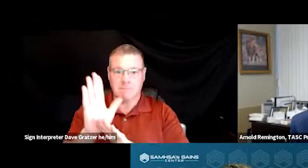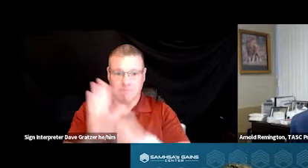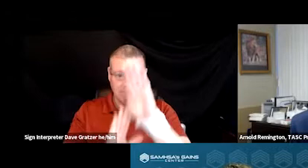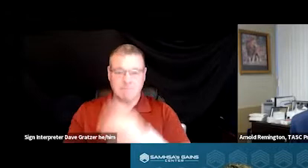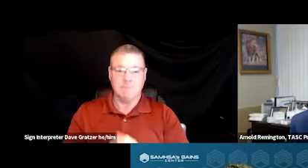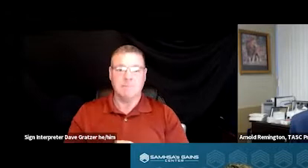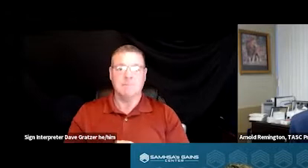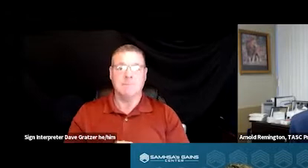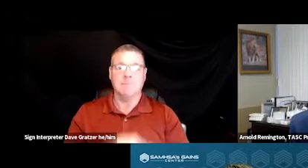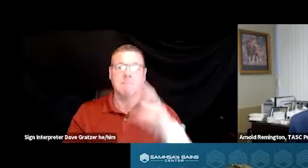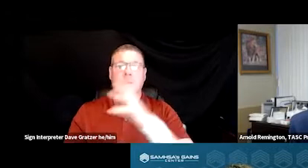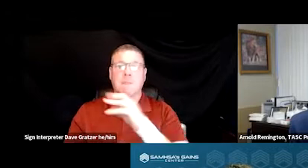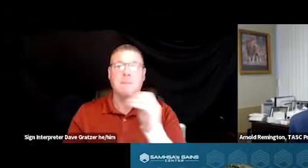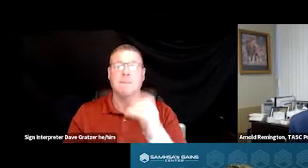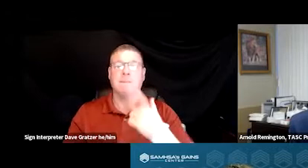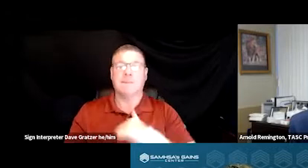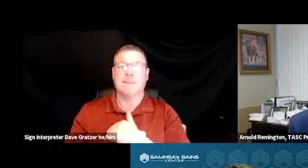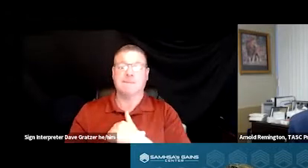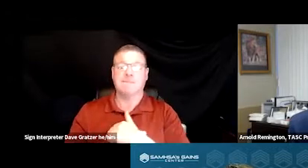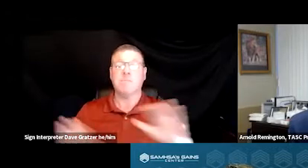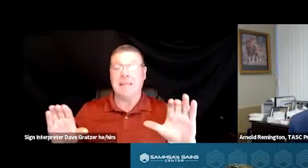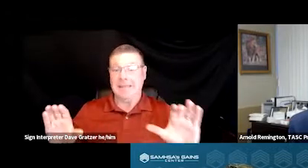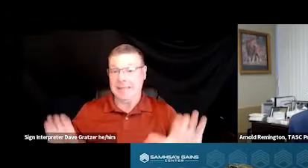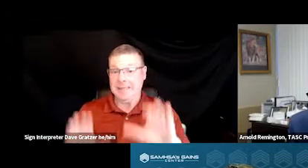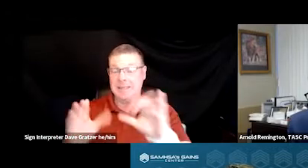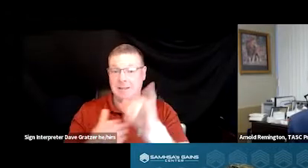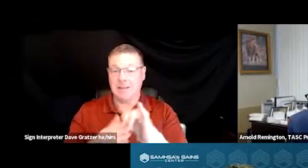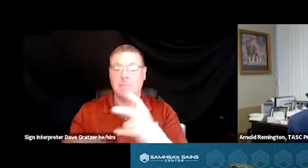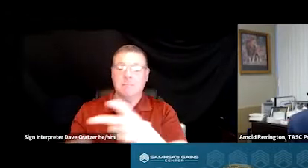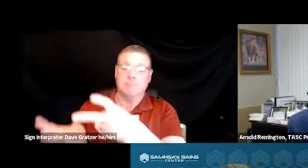And we did that by taking some existing programs,